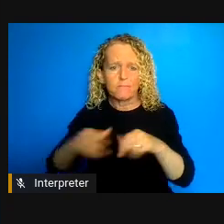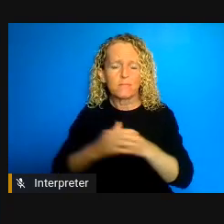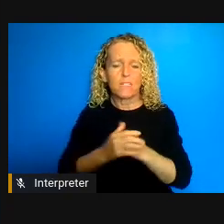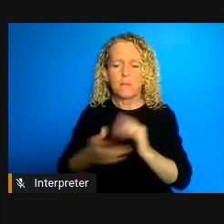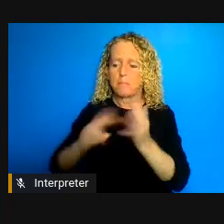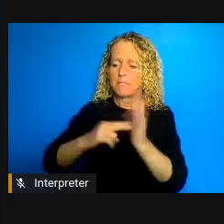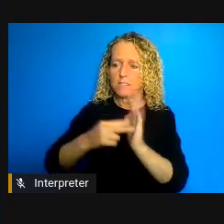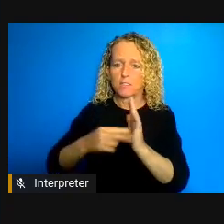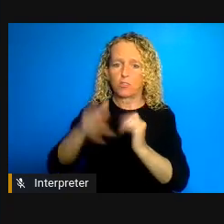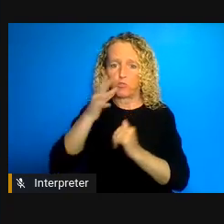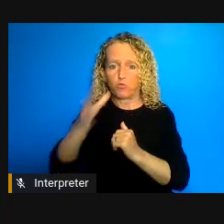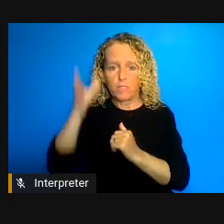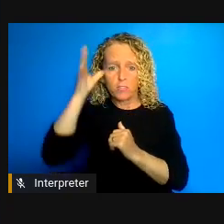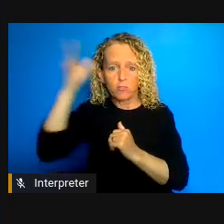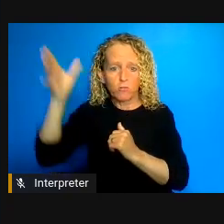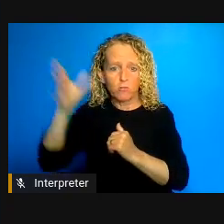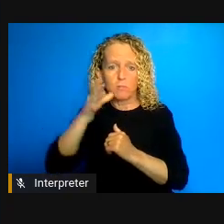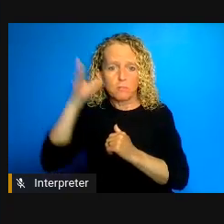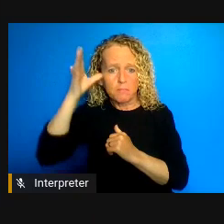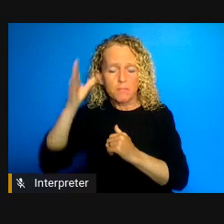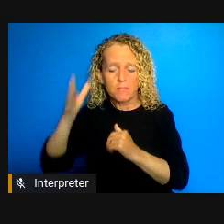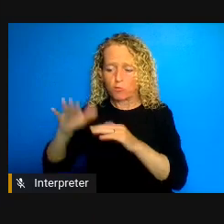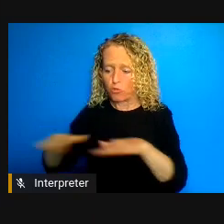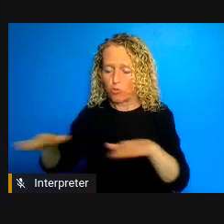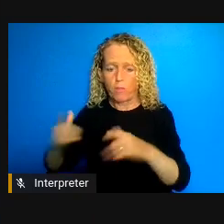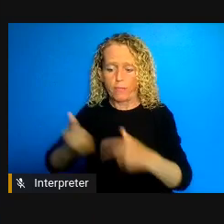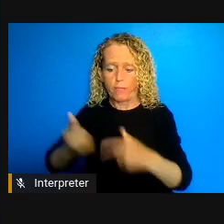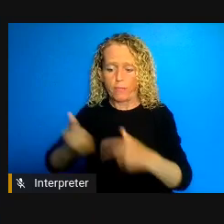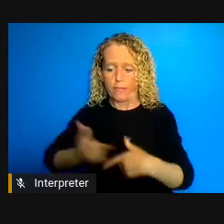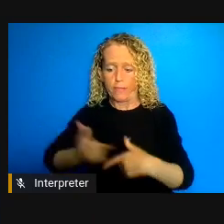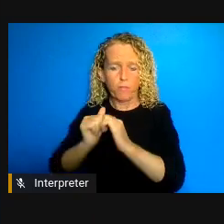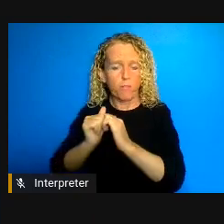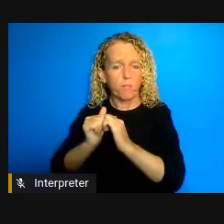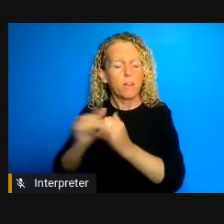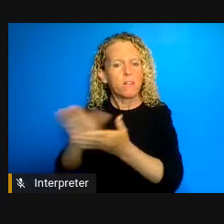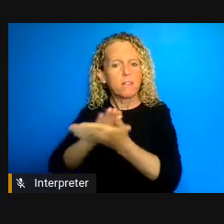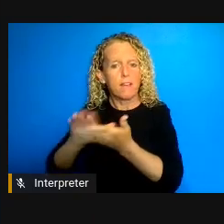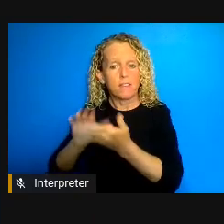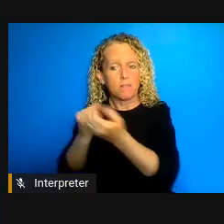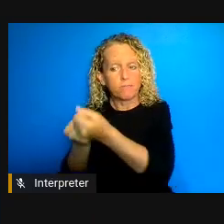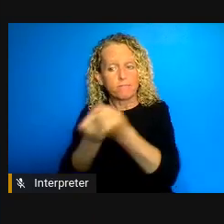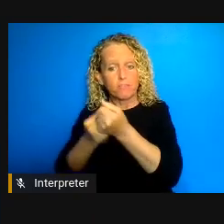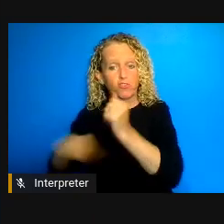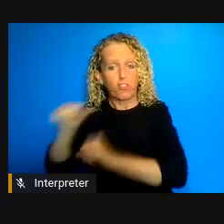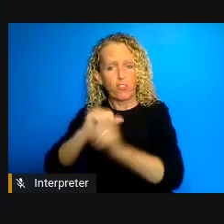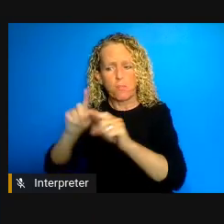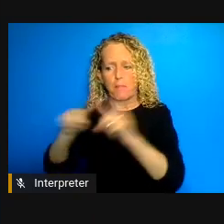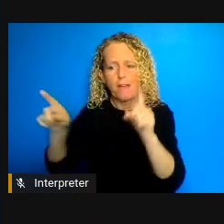hand is wonderful only the space is too small you cannot effectively isolate